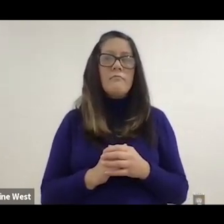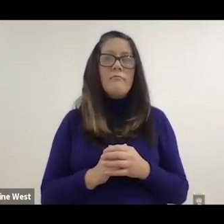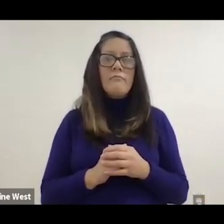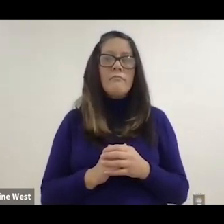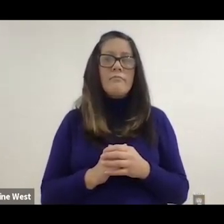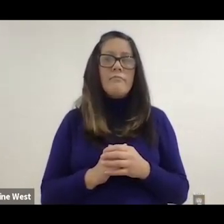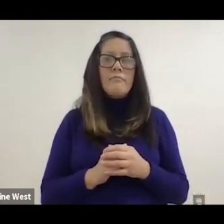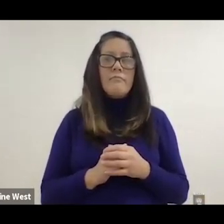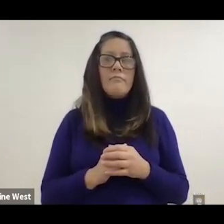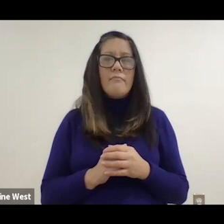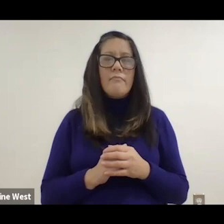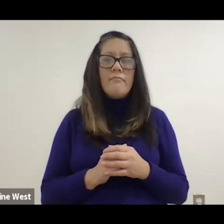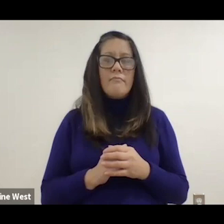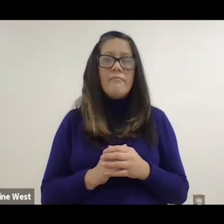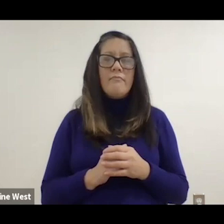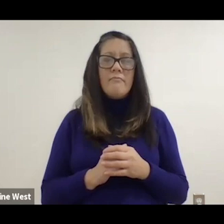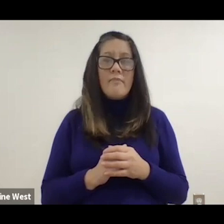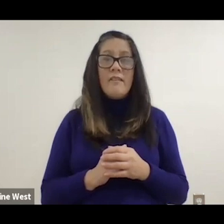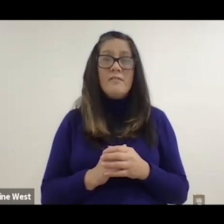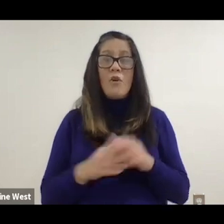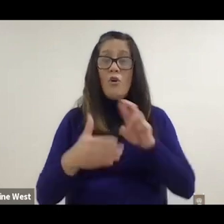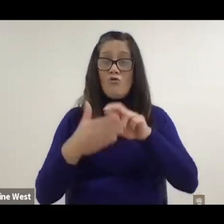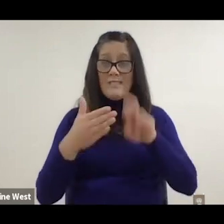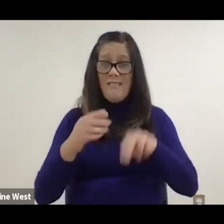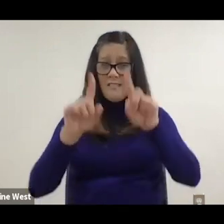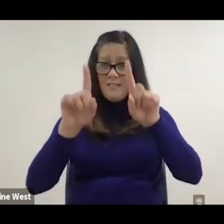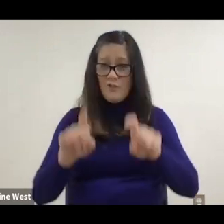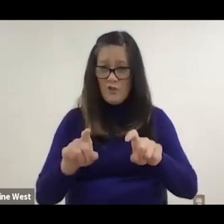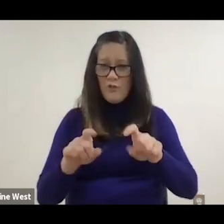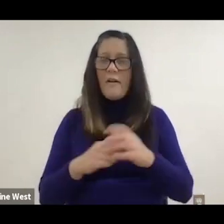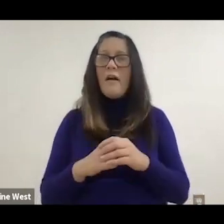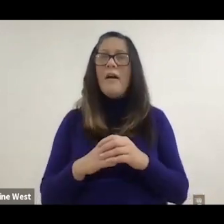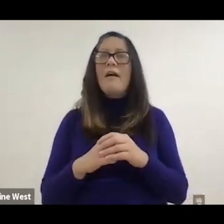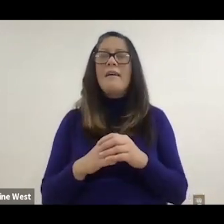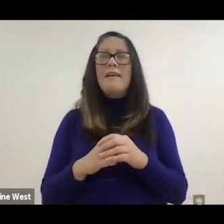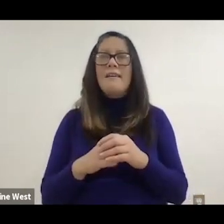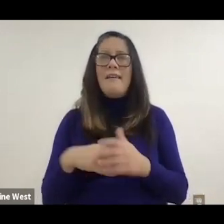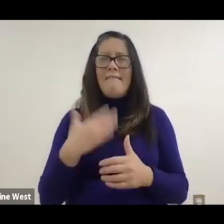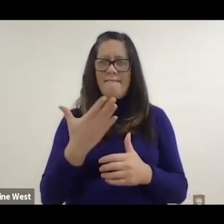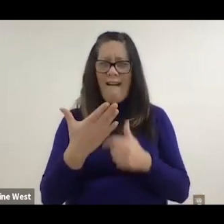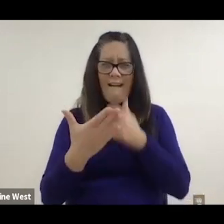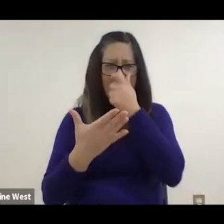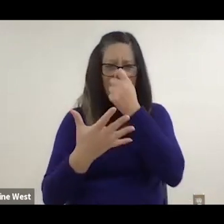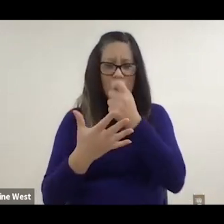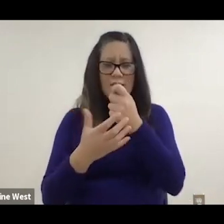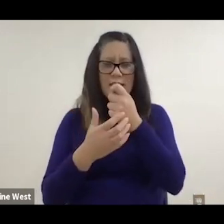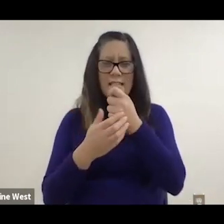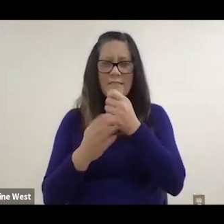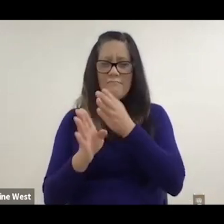The people at the identified actually 5 interesting areas. First was this participatory